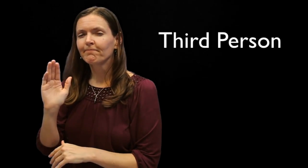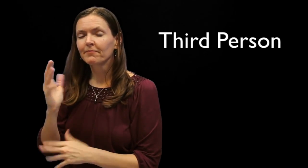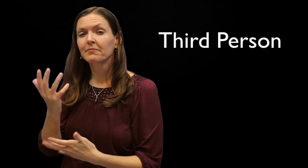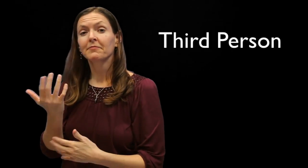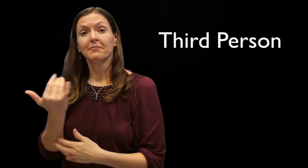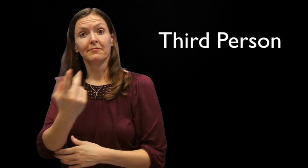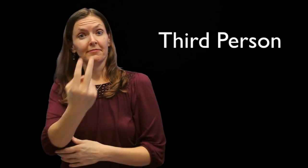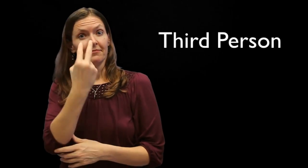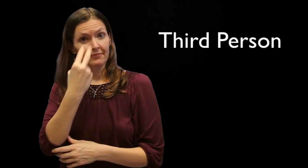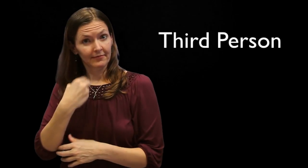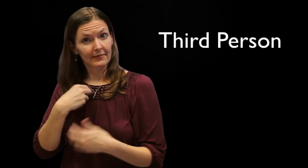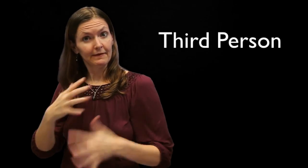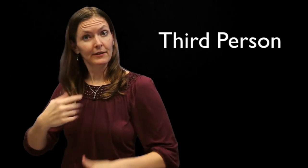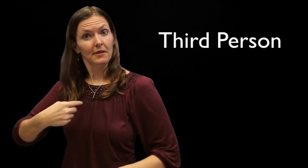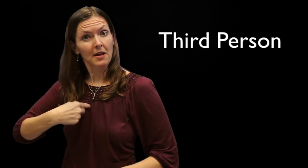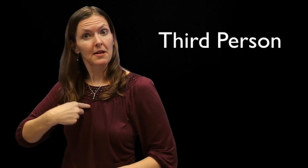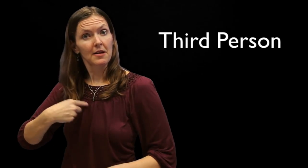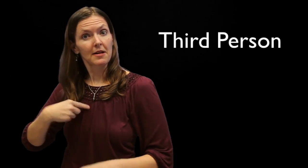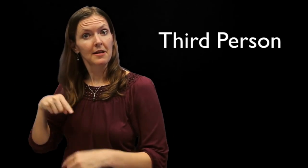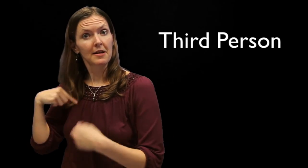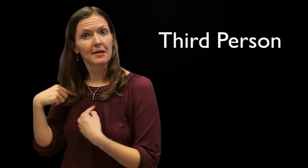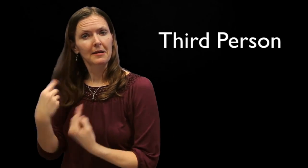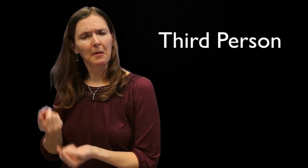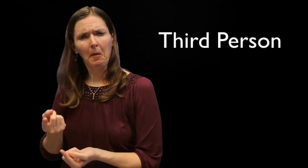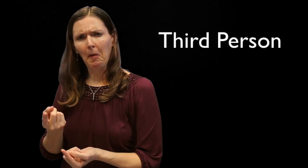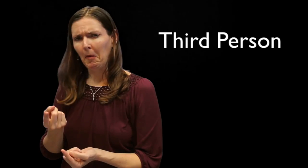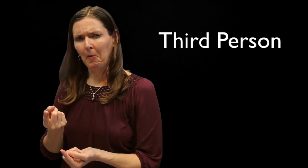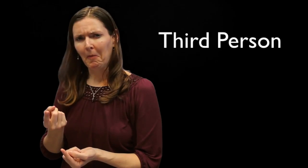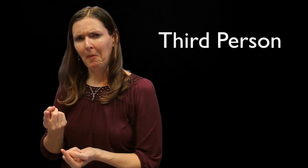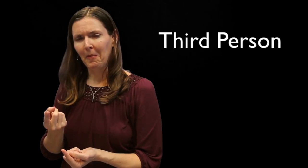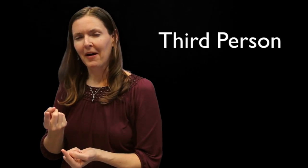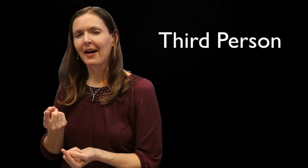Have I been using first-person pronouns? Maybe not as much.